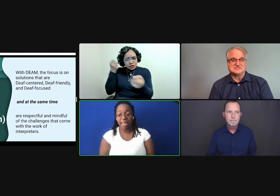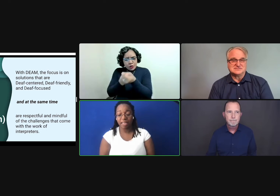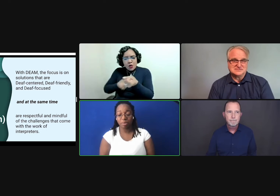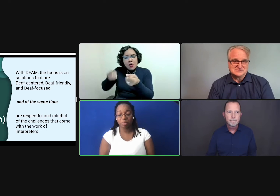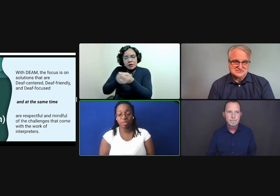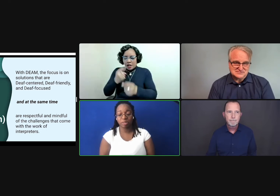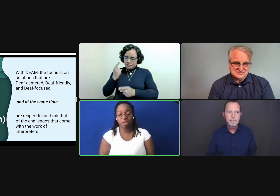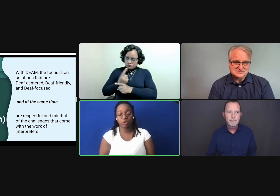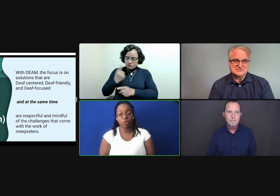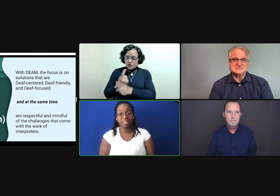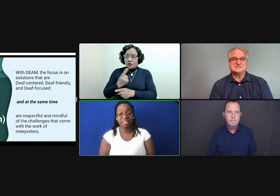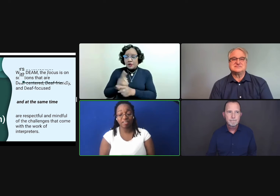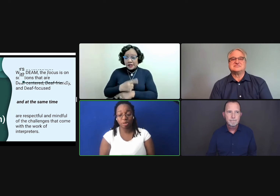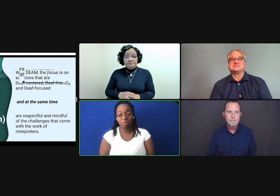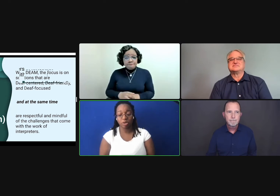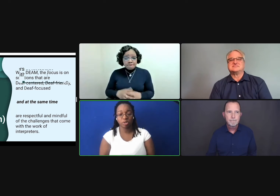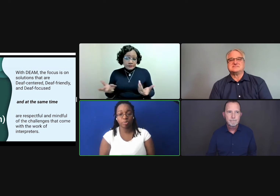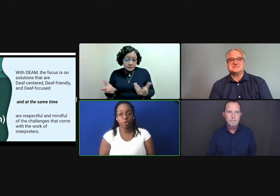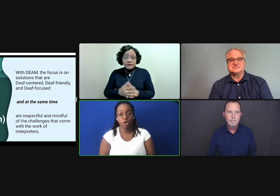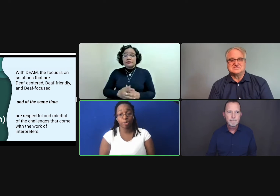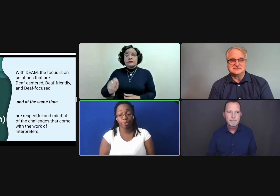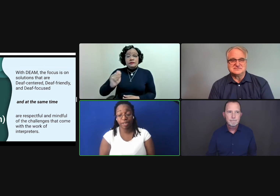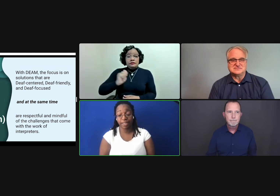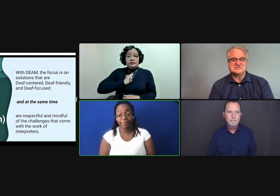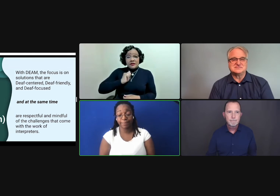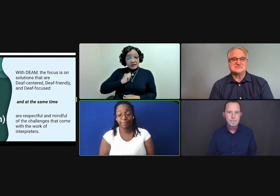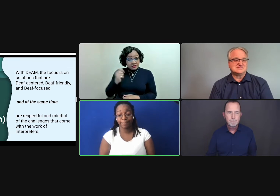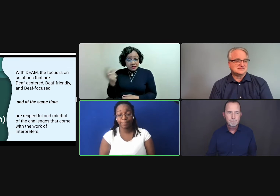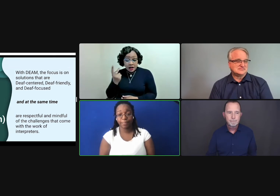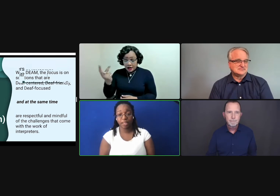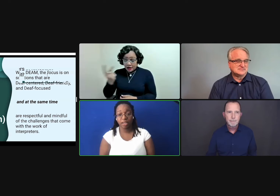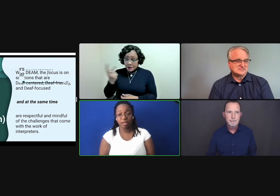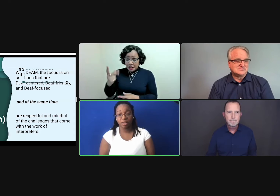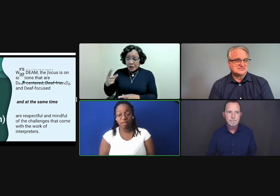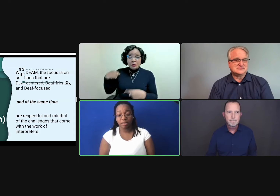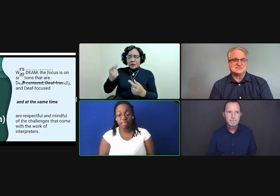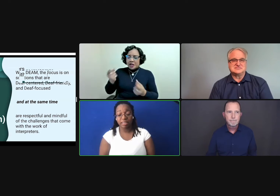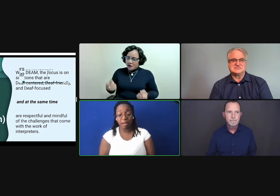on commitment to make sure deaf people are supported appropriately.